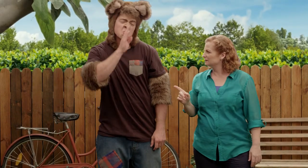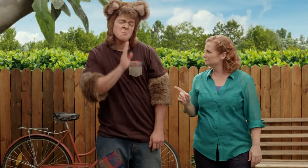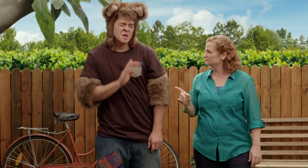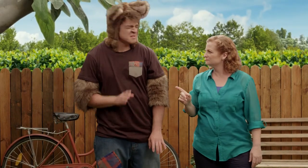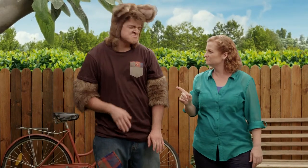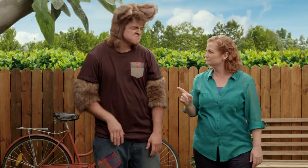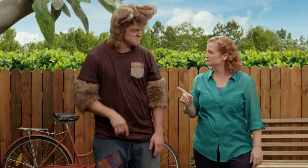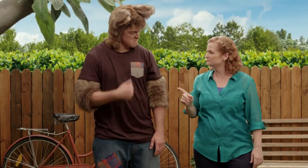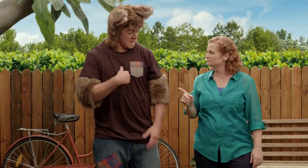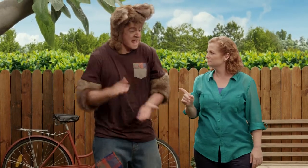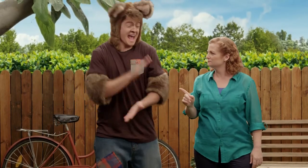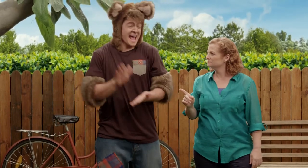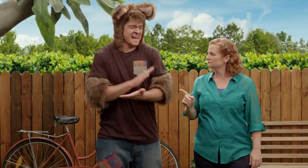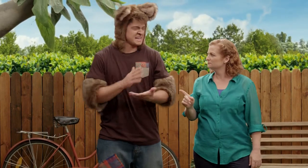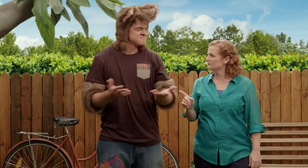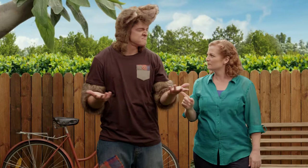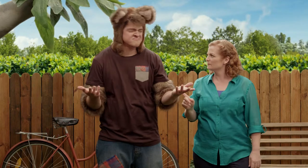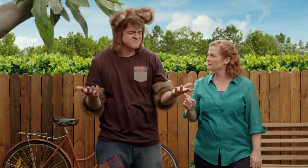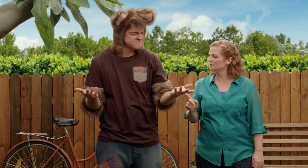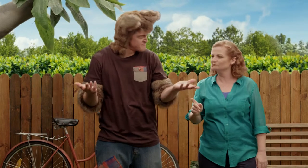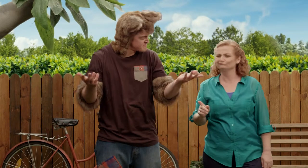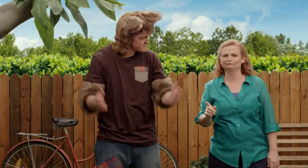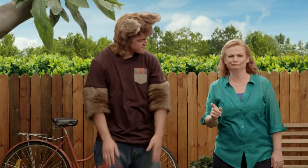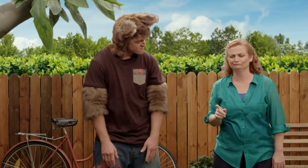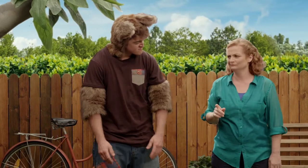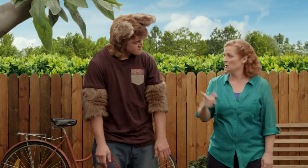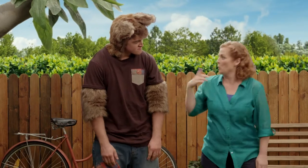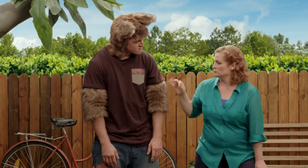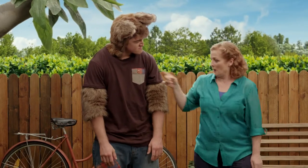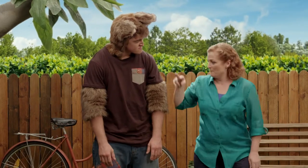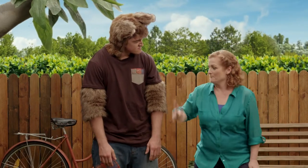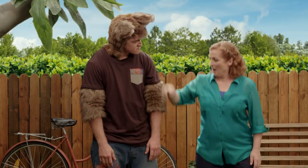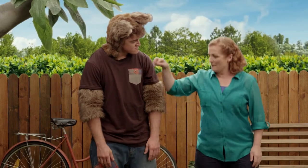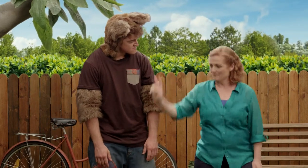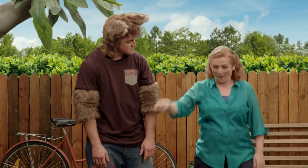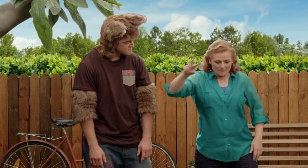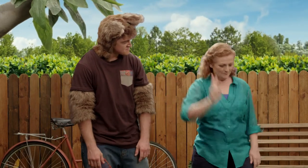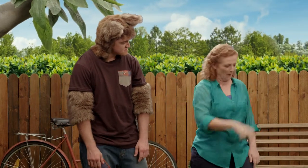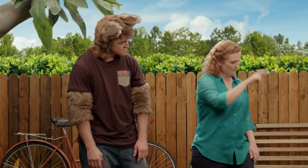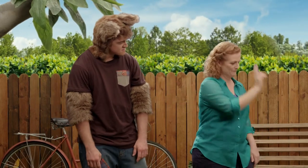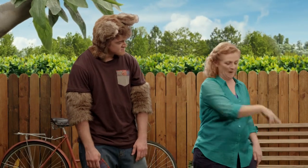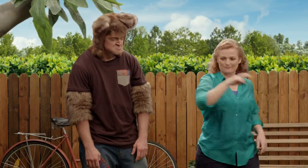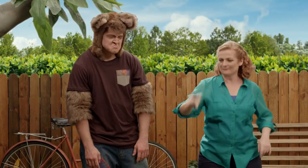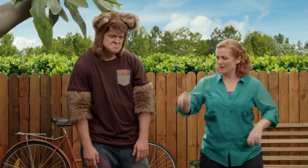Oh no, not sad, but I'm not happy either. Why don't you try jumping around?